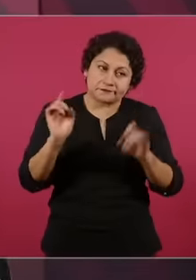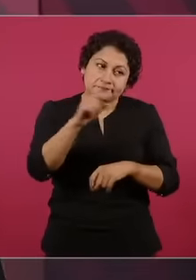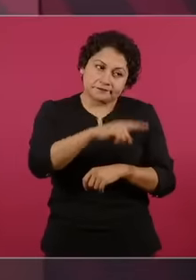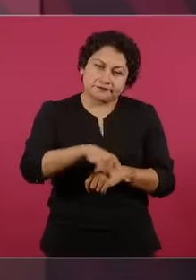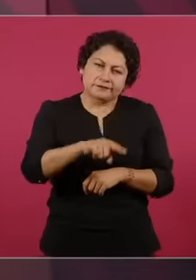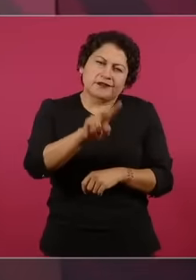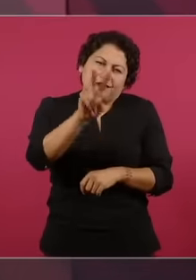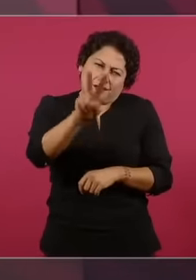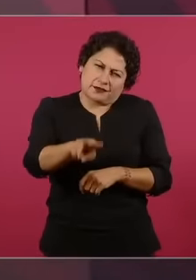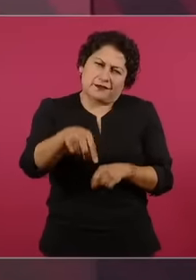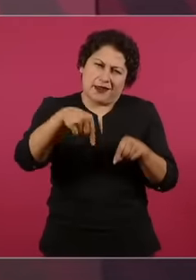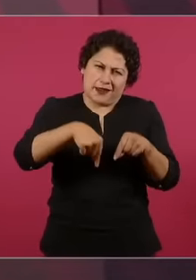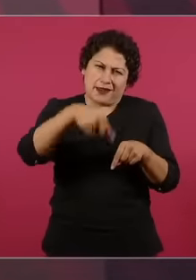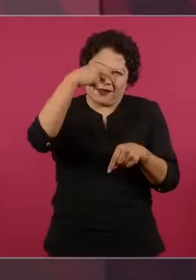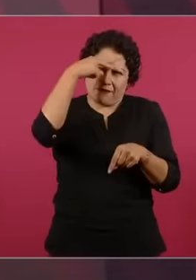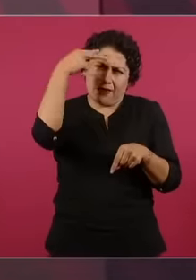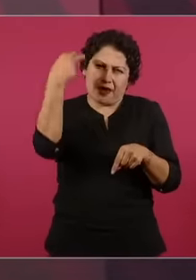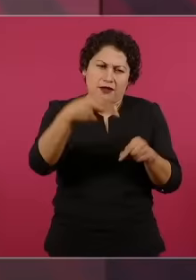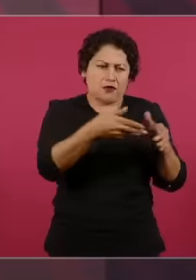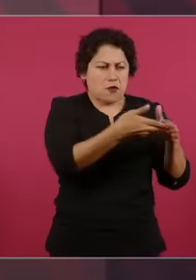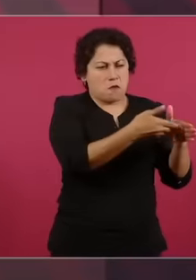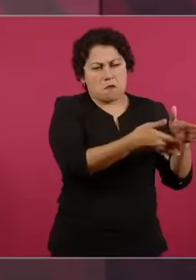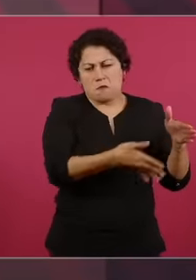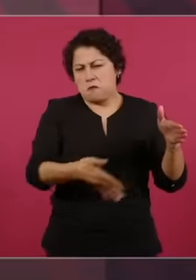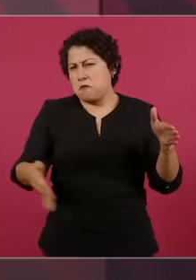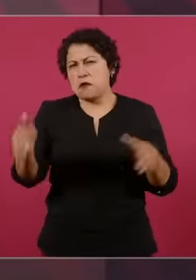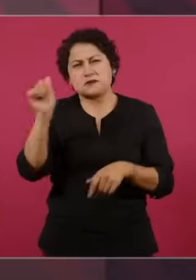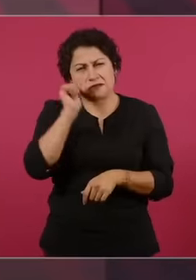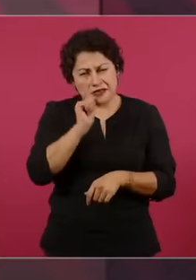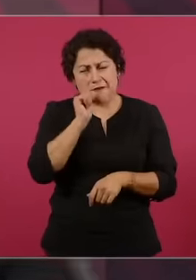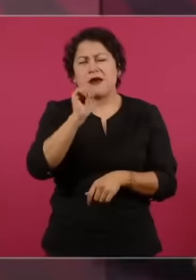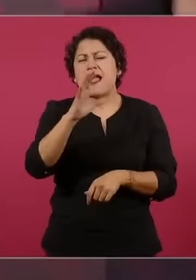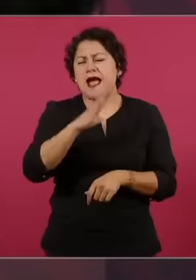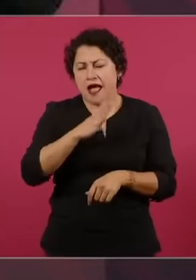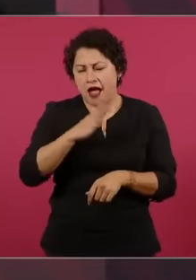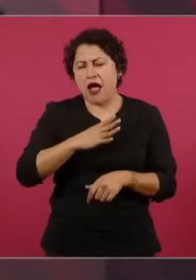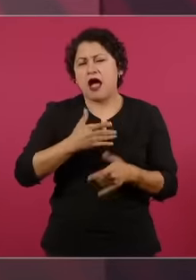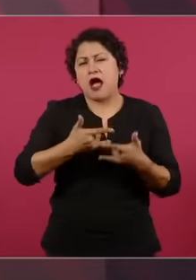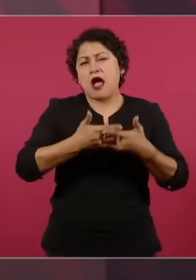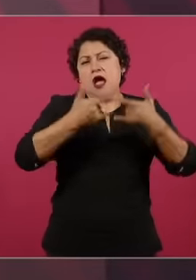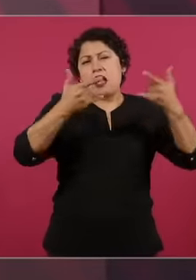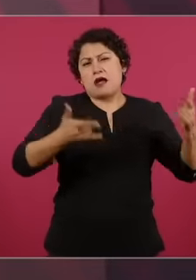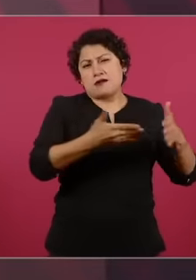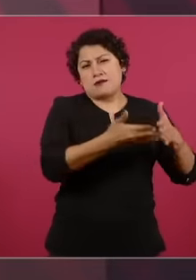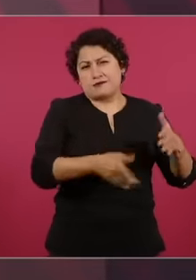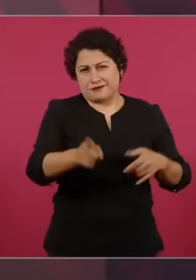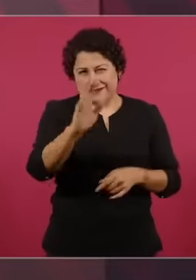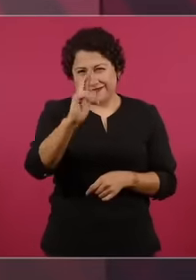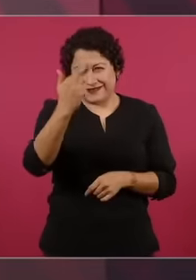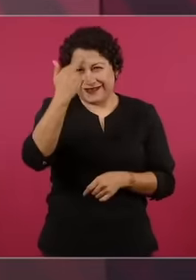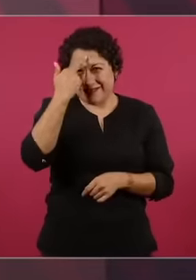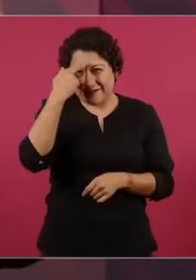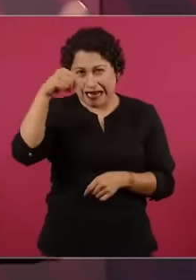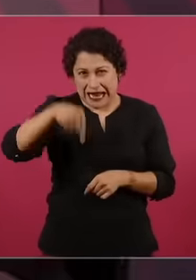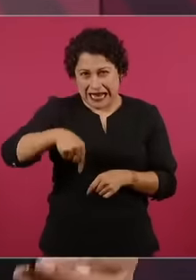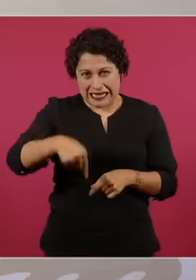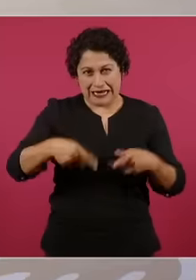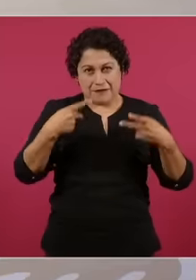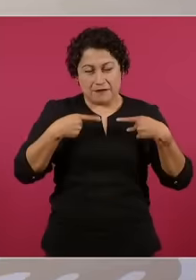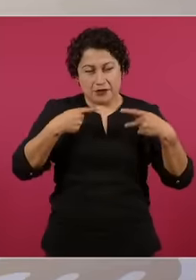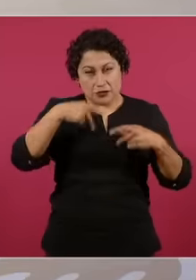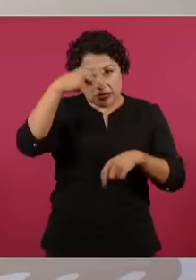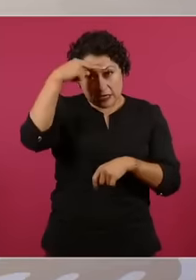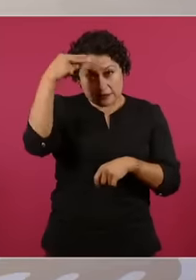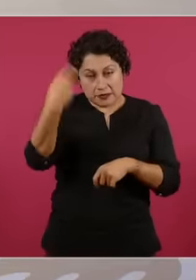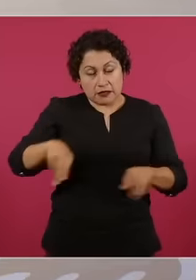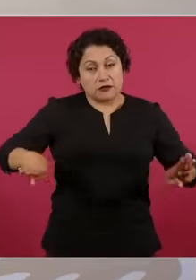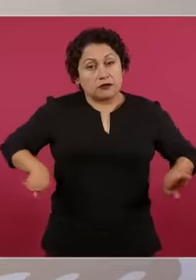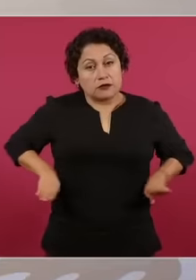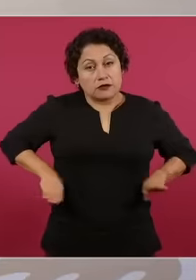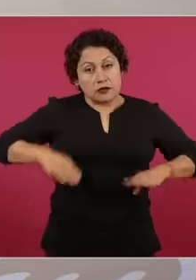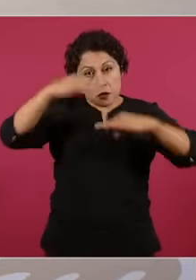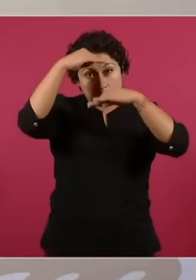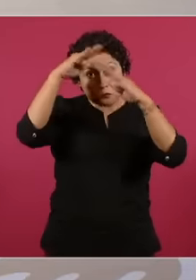They did not go looking for Santana. The conservatives then went to look for